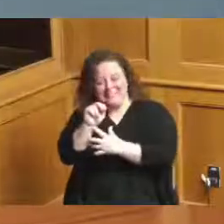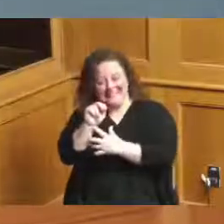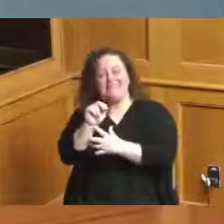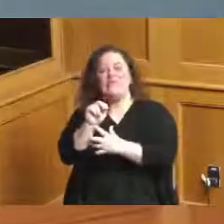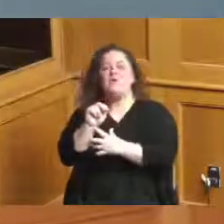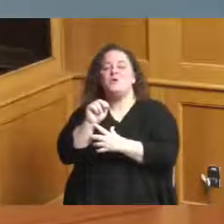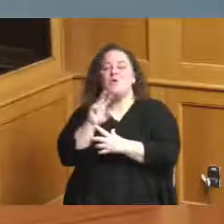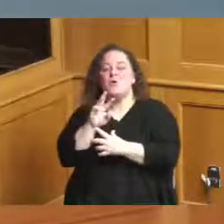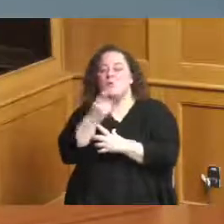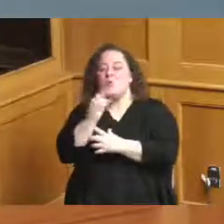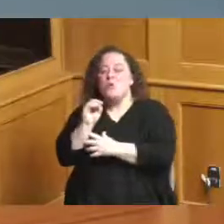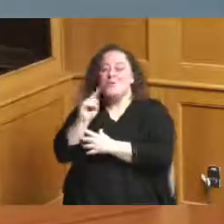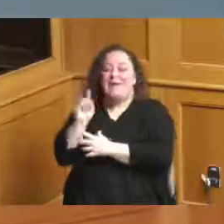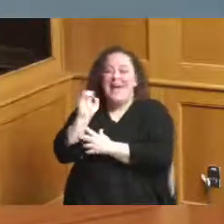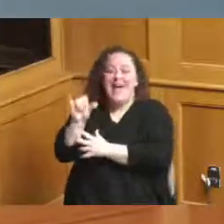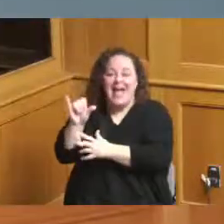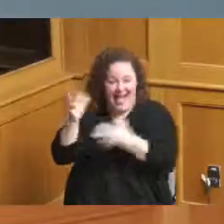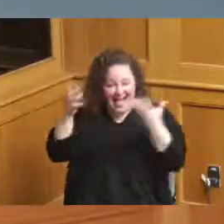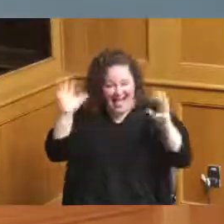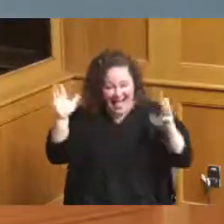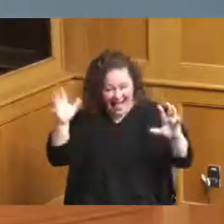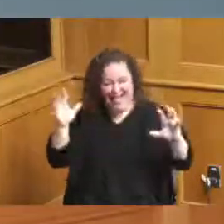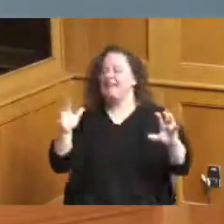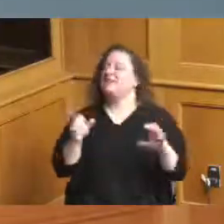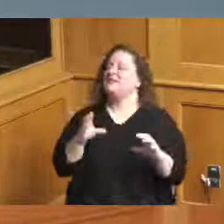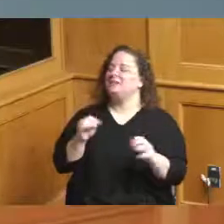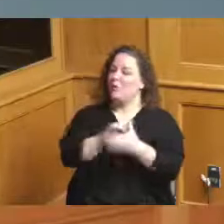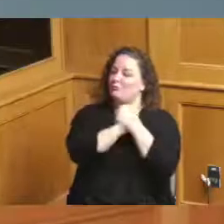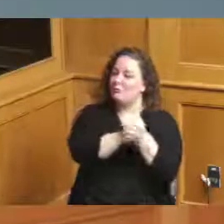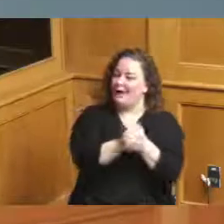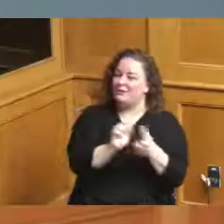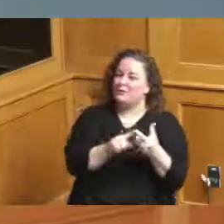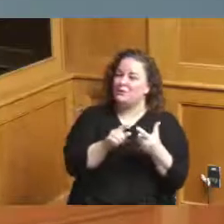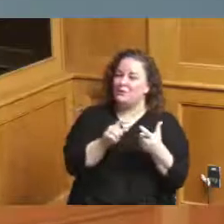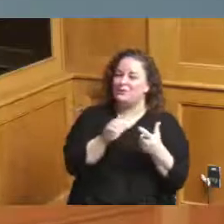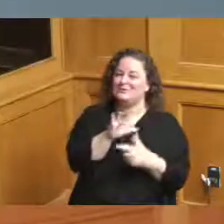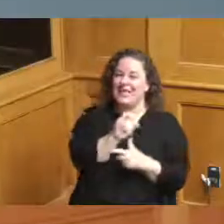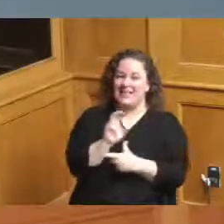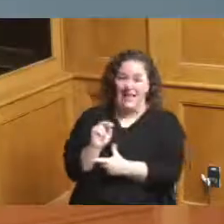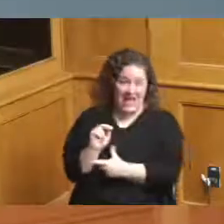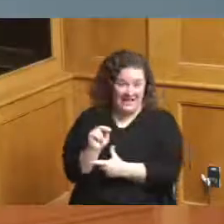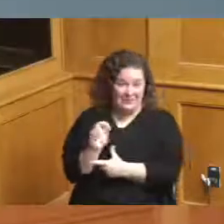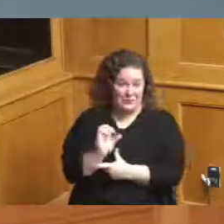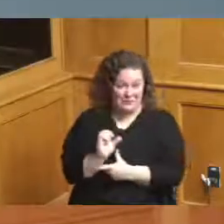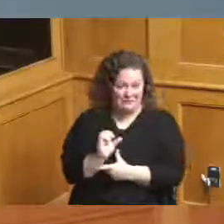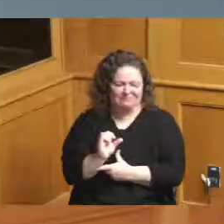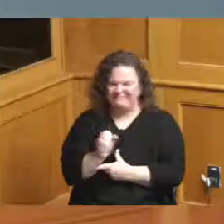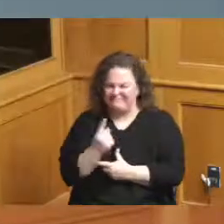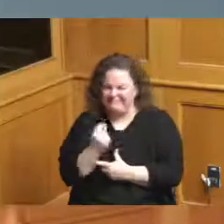and congratulations to Cincinnati also and it's funny because I watched all the playoff games